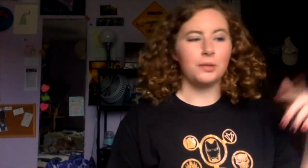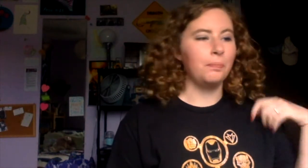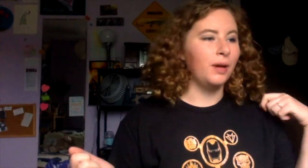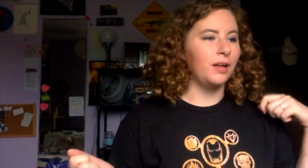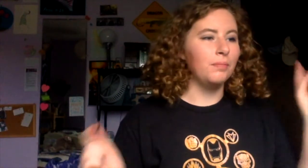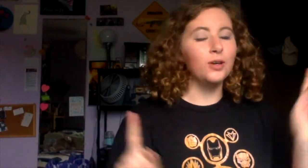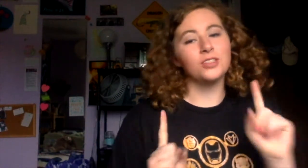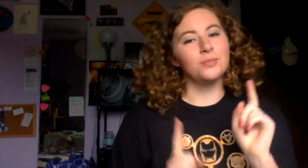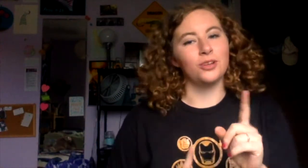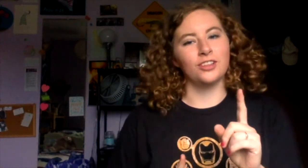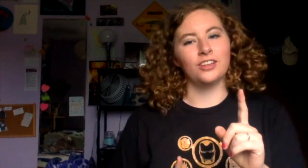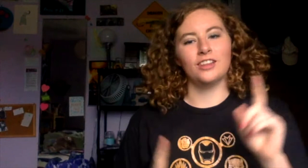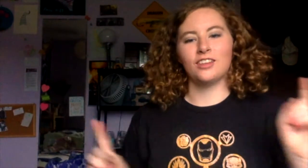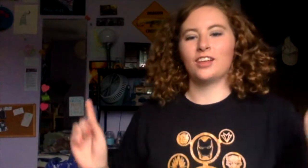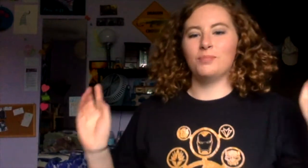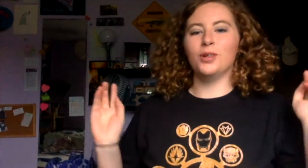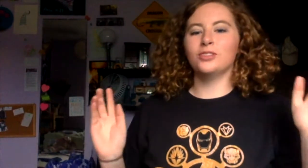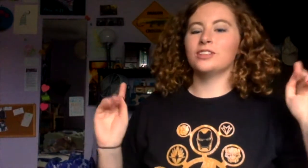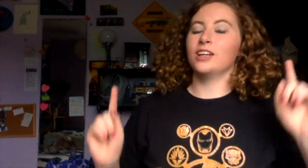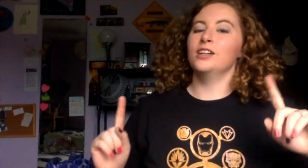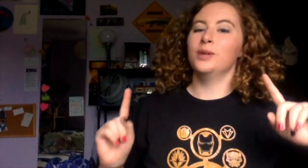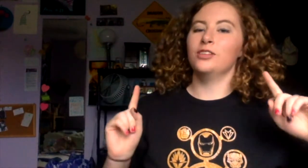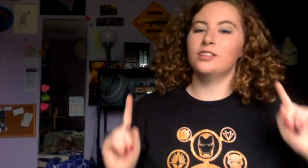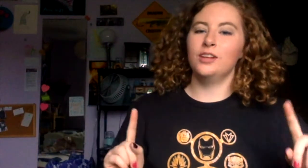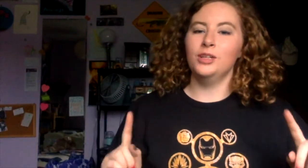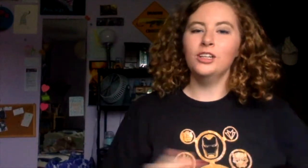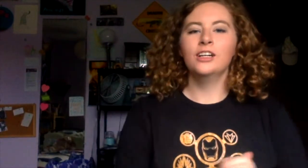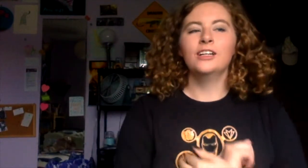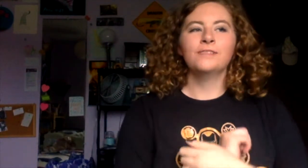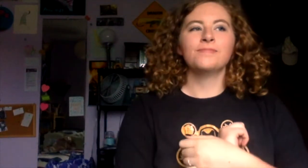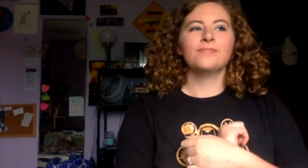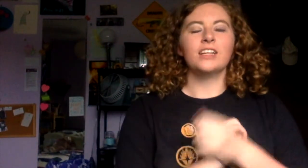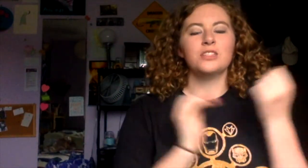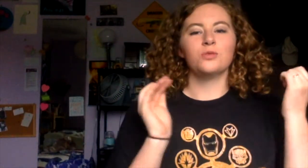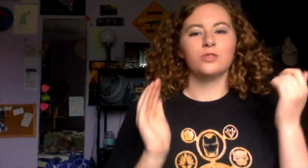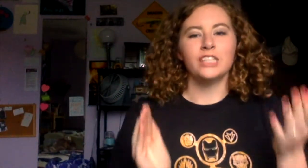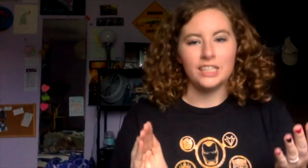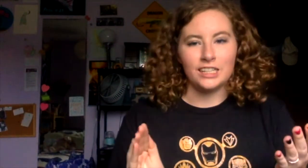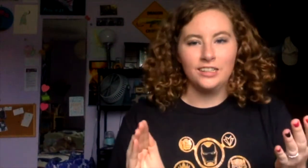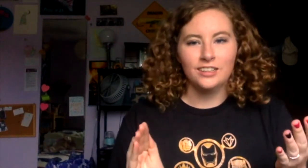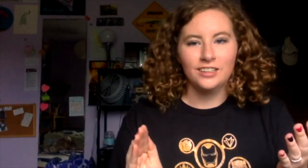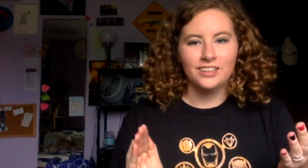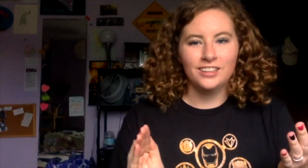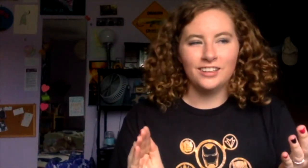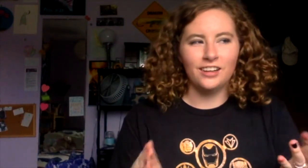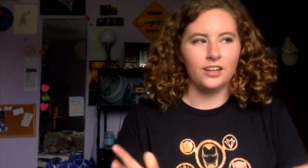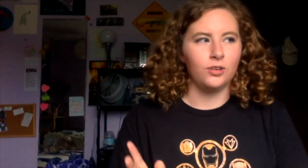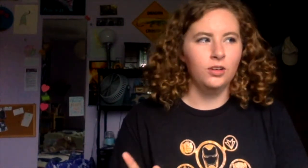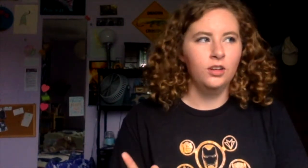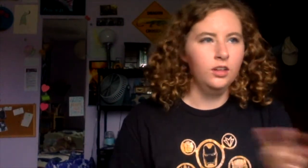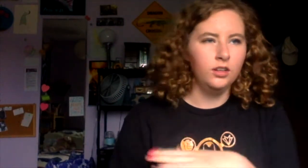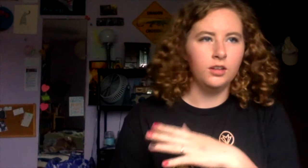summer, but most importantly the thing I'm most excited for is reading. I know.